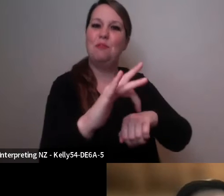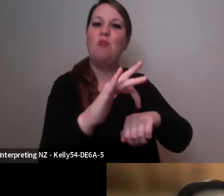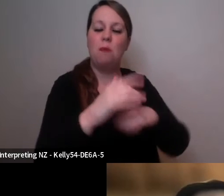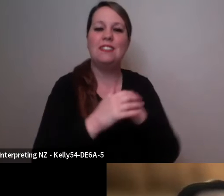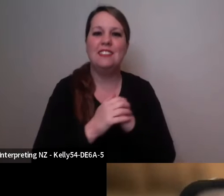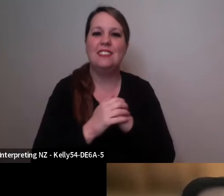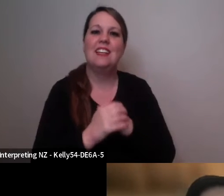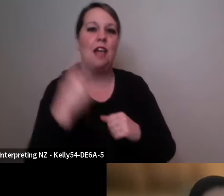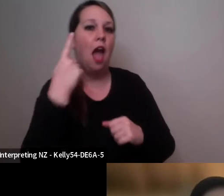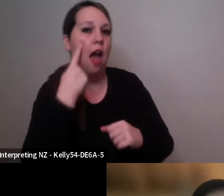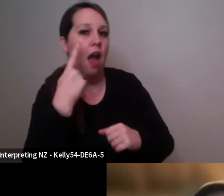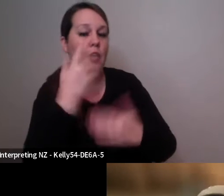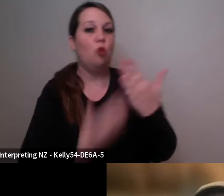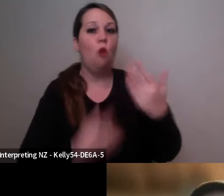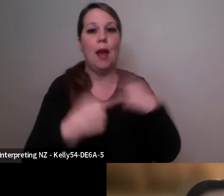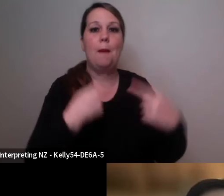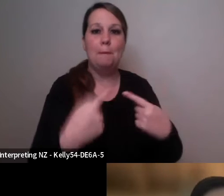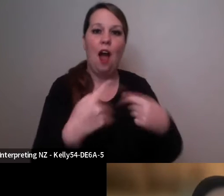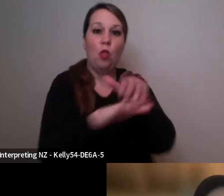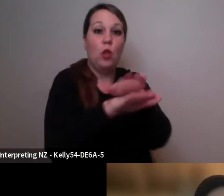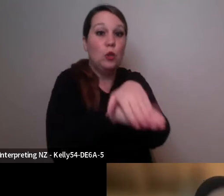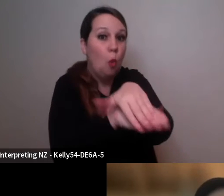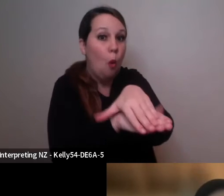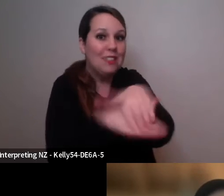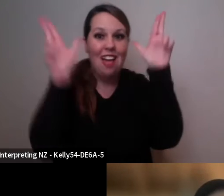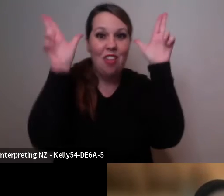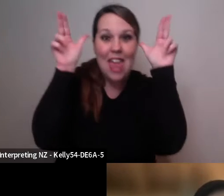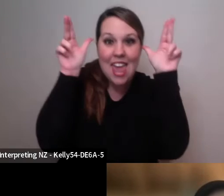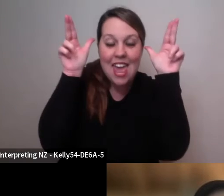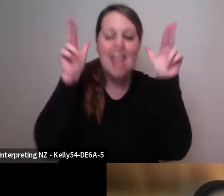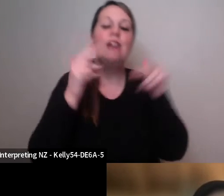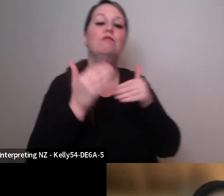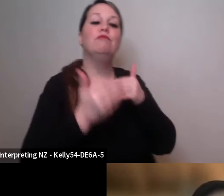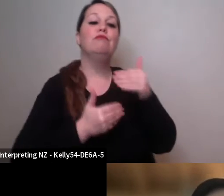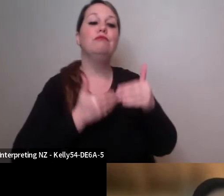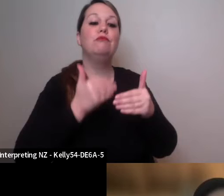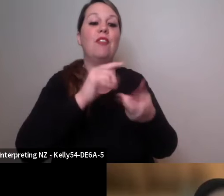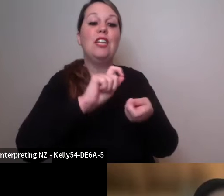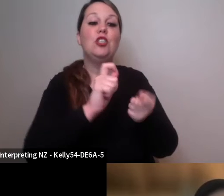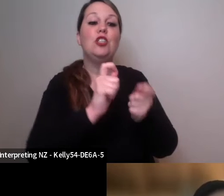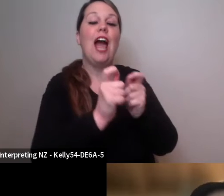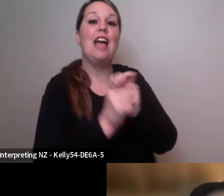Tortoise and the Hare that sort of starts off the race, and then it goes into The Ant and